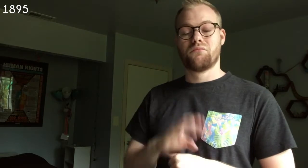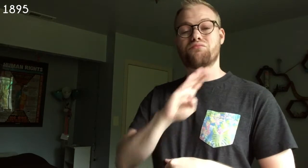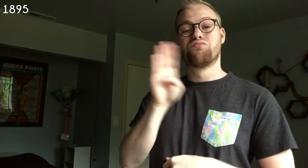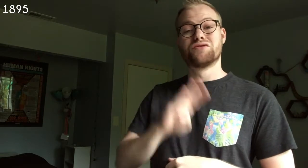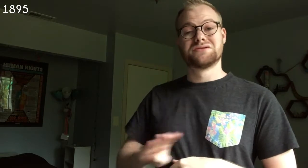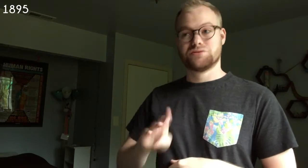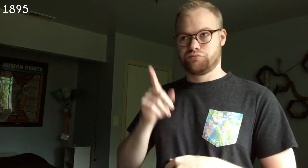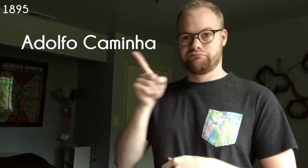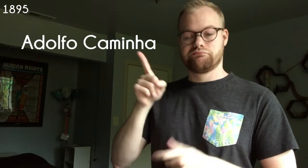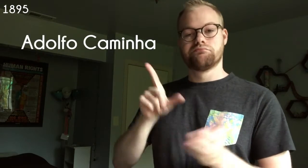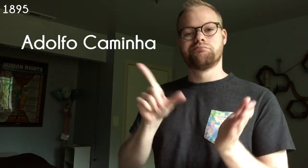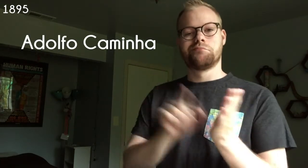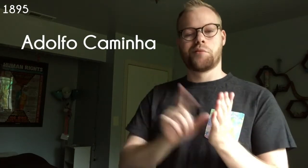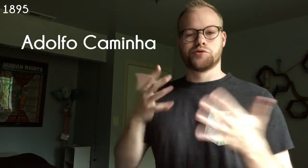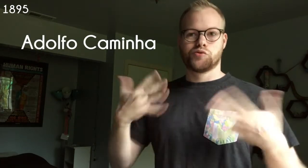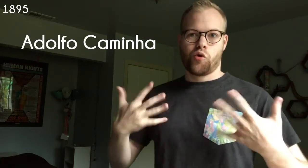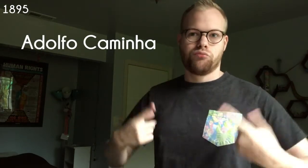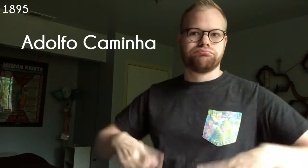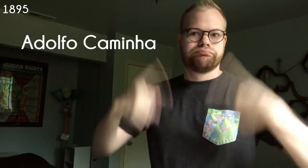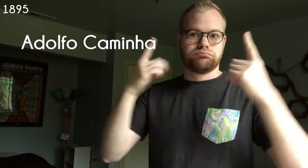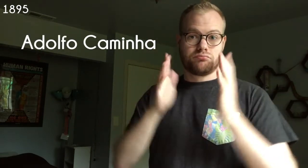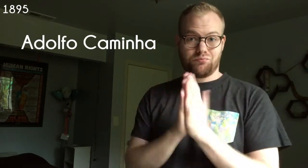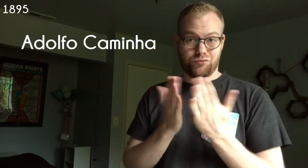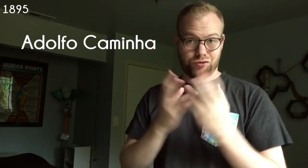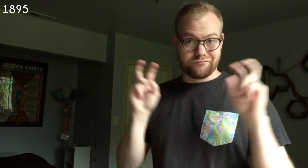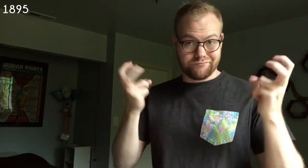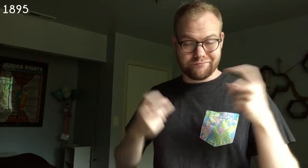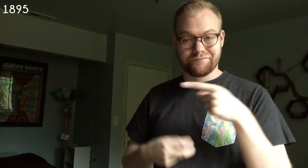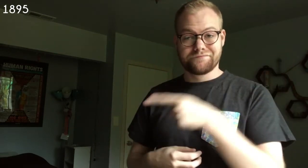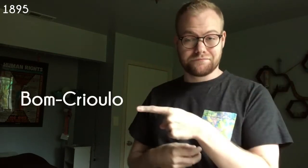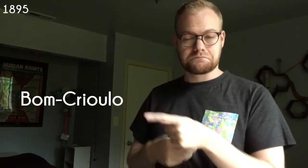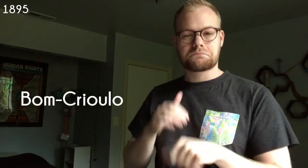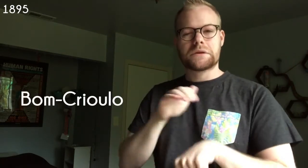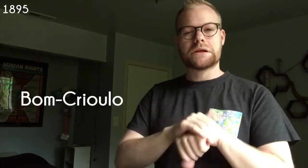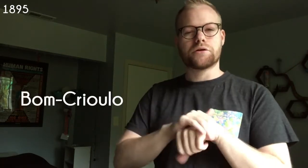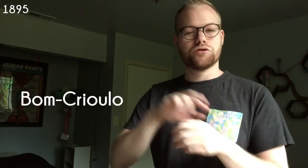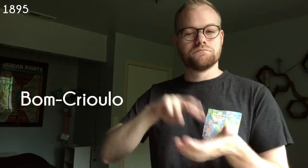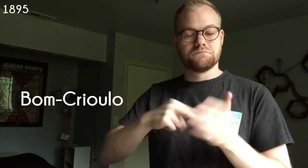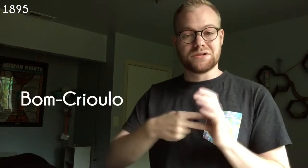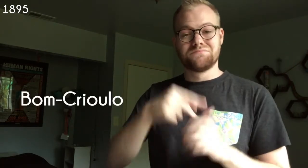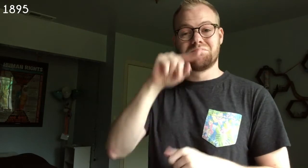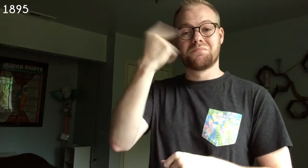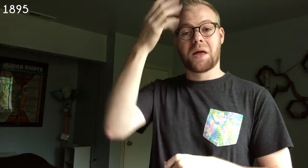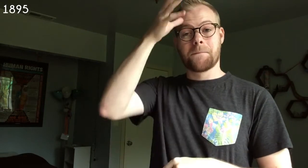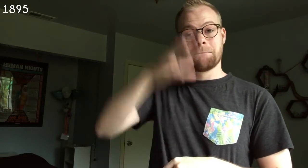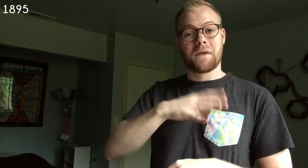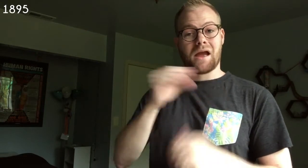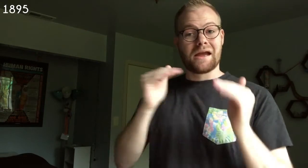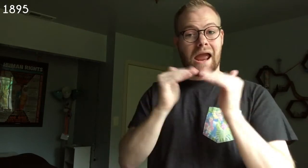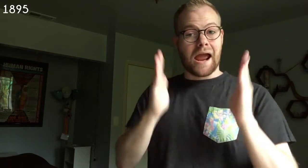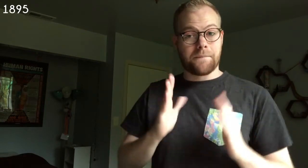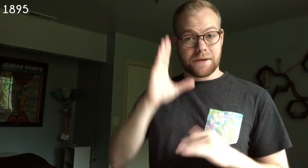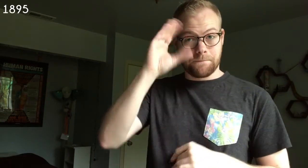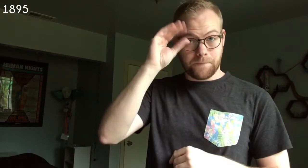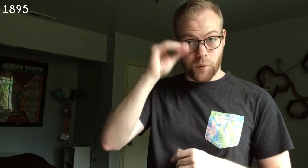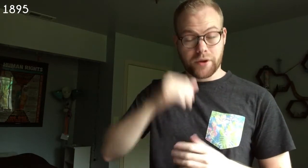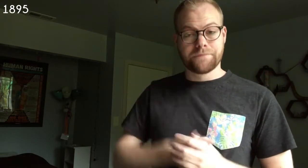In Brazil, Adolfo Caminha publishes his controversial novel Bom-Crioulo (in English: The Black Man and the Cabin Boy)